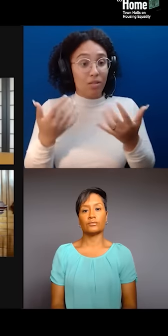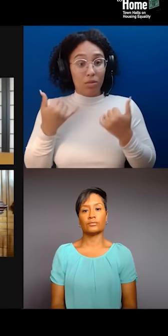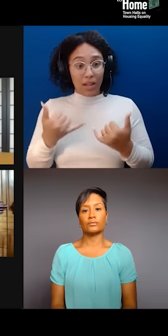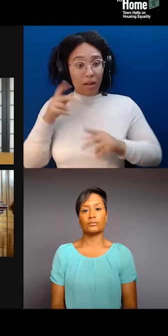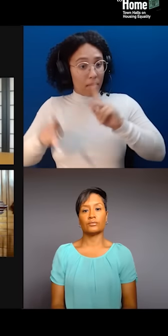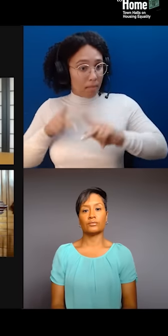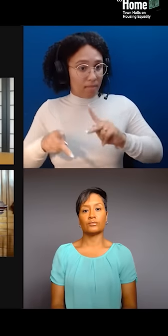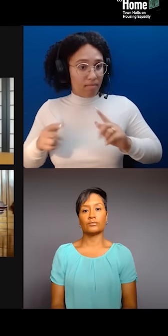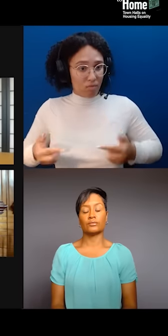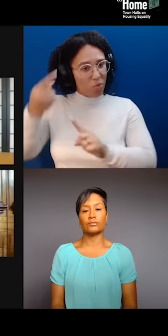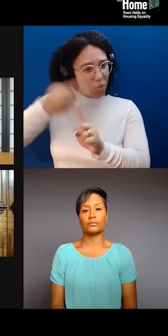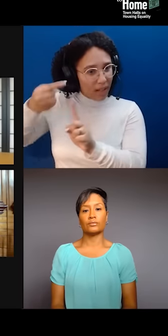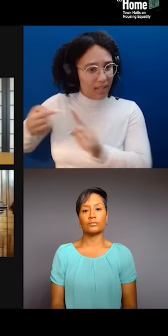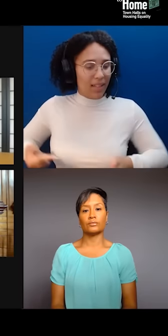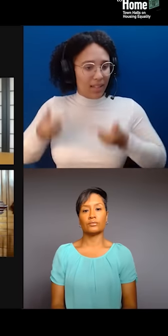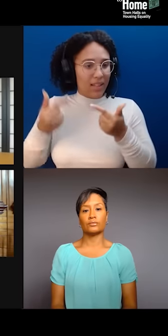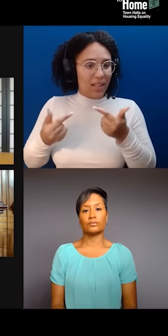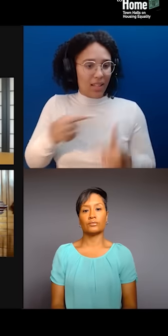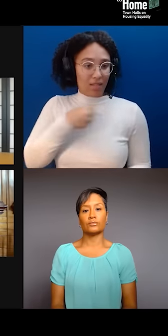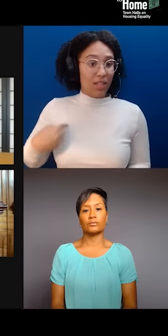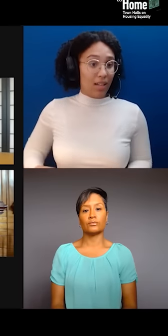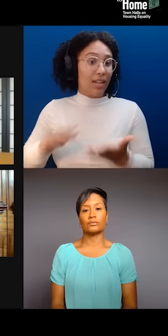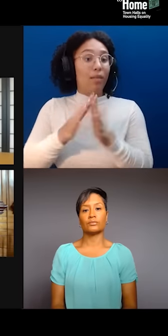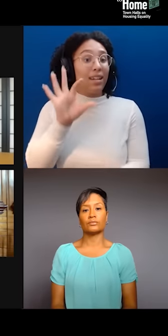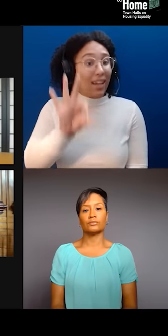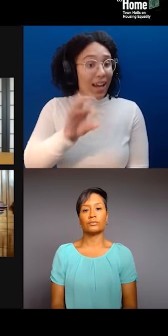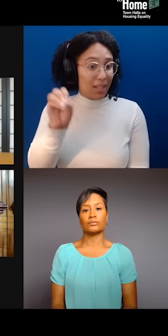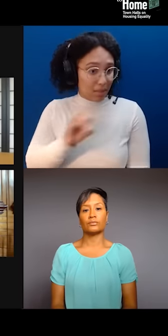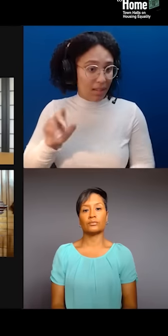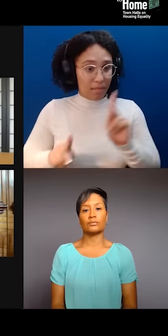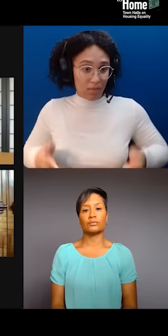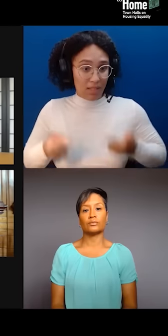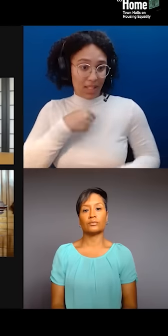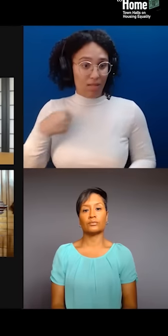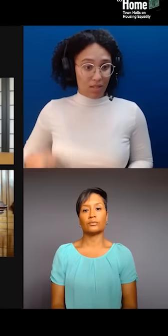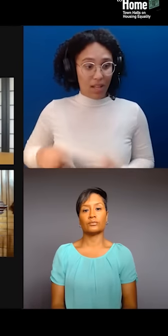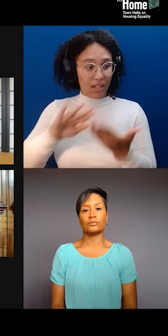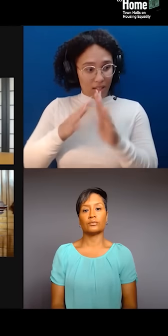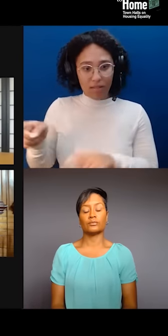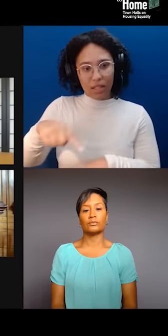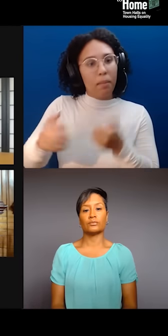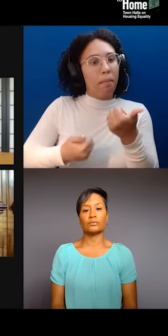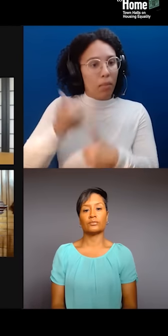that live in Chinatown are actually renters. And a big majority of them are actually elders and monolingual Chinese speakers.